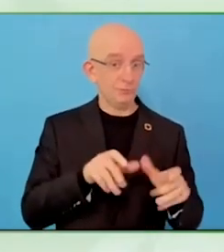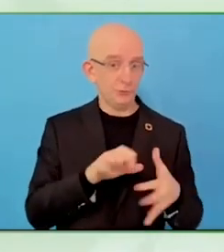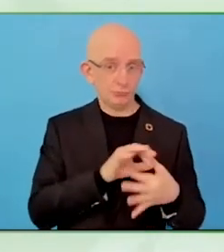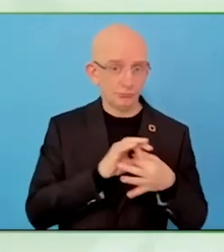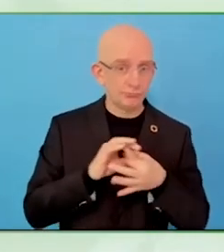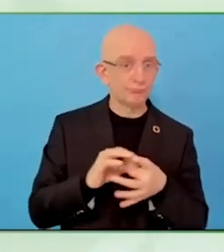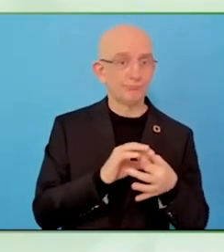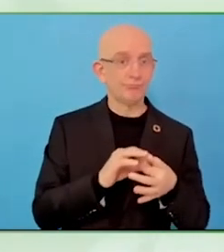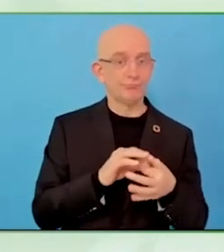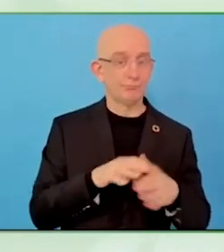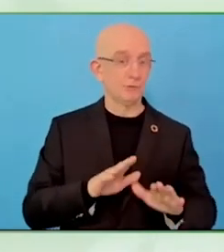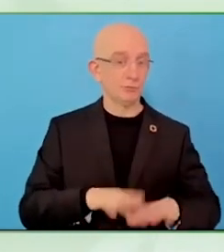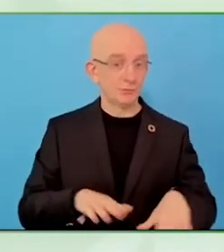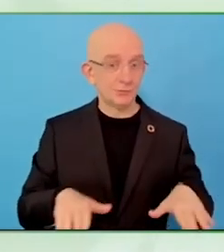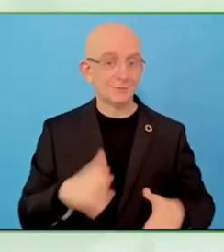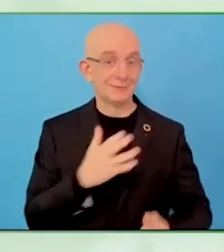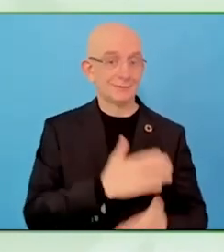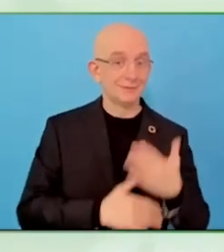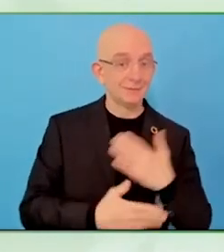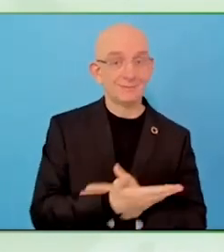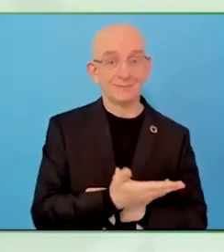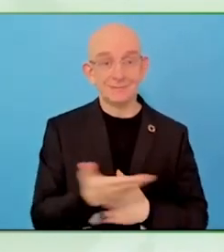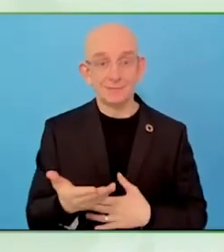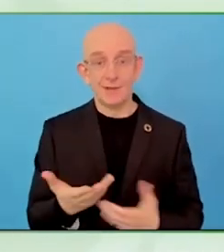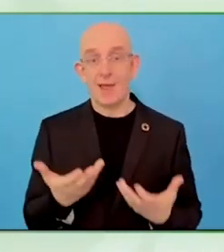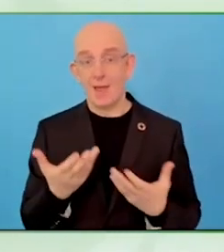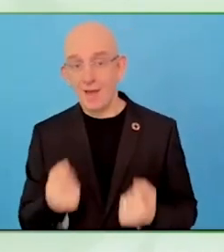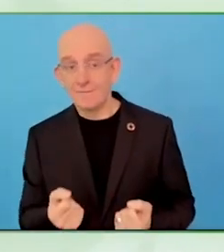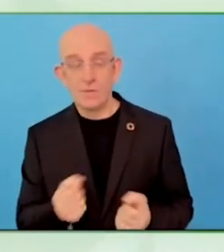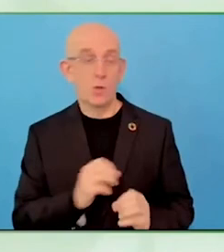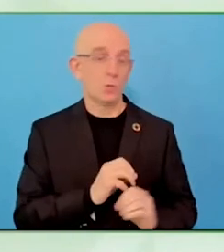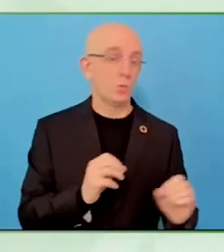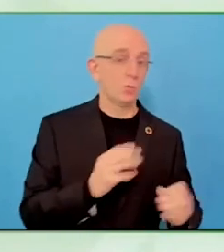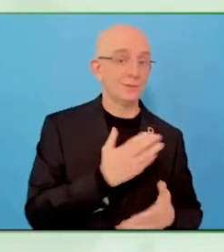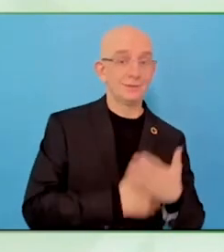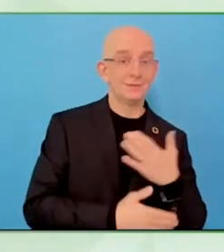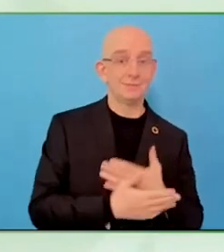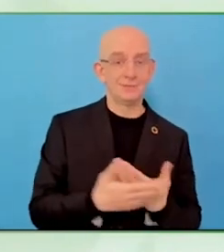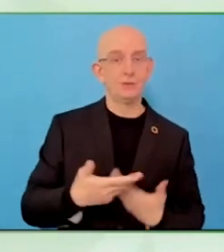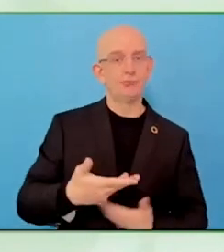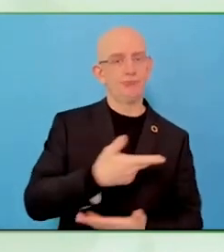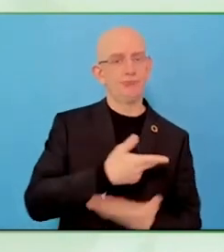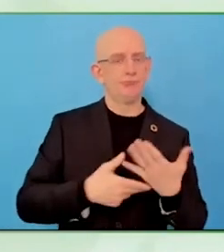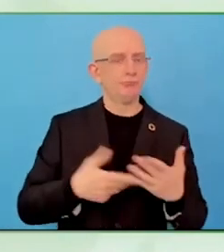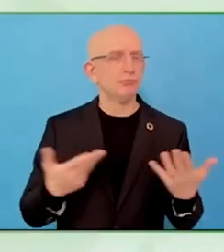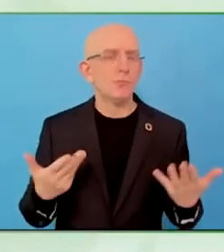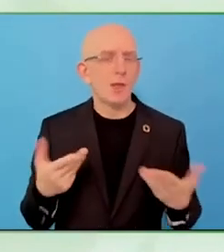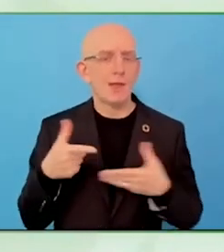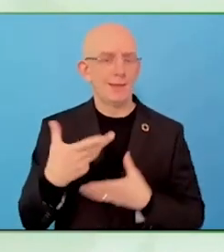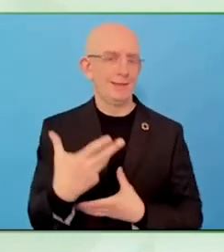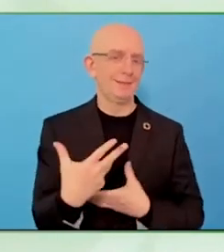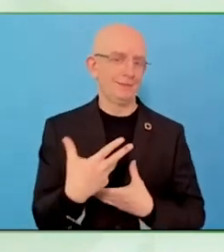When we started, in 2018, of course I am the founder, people